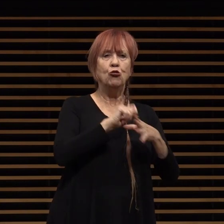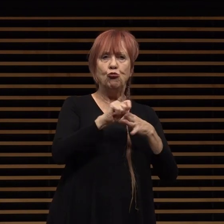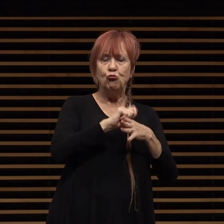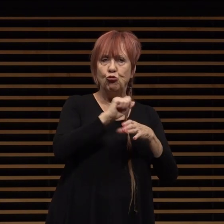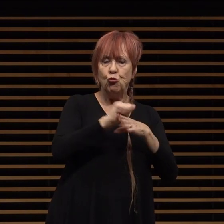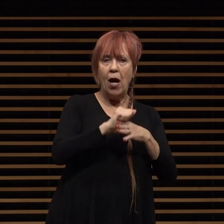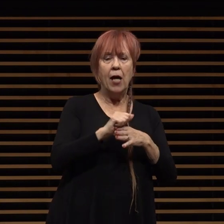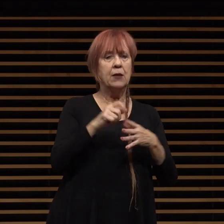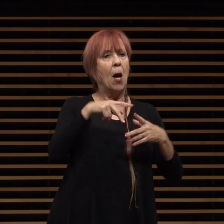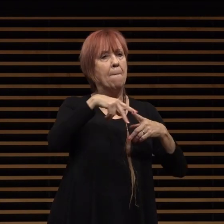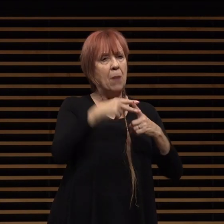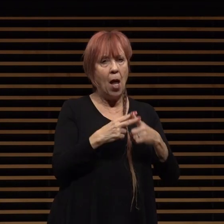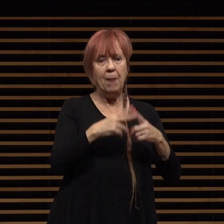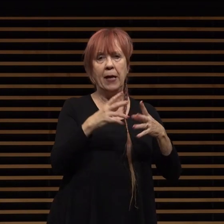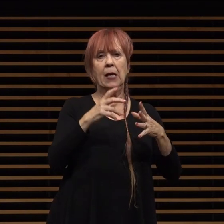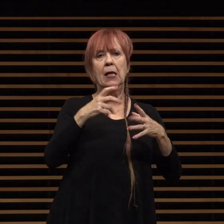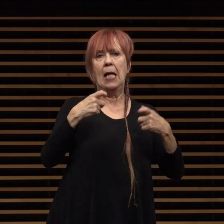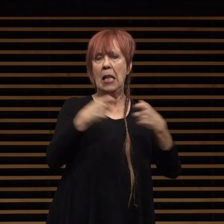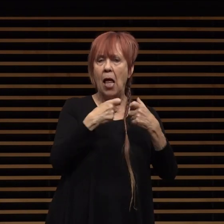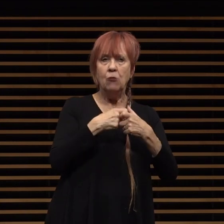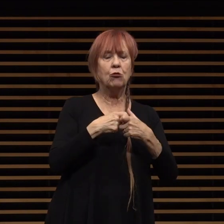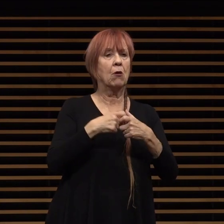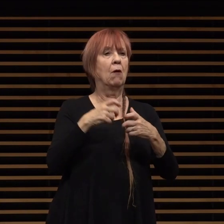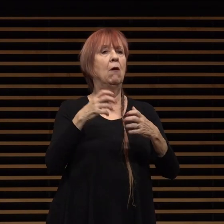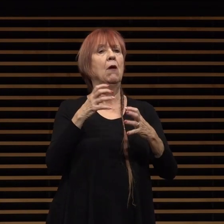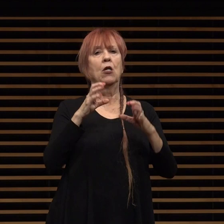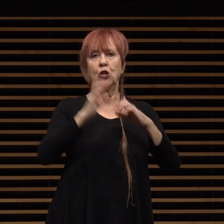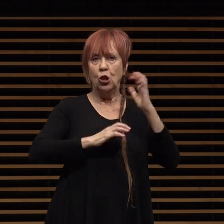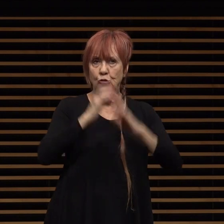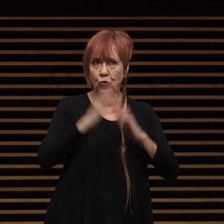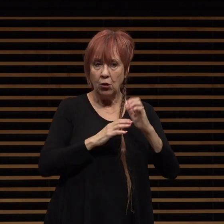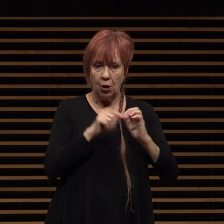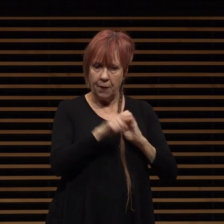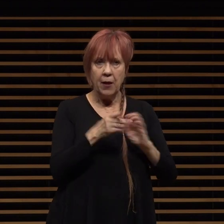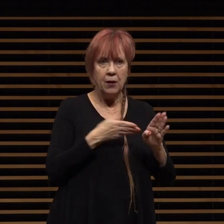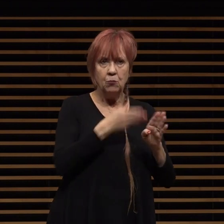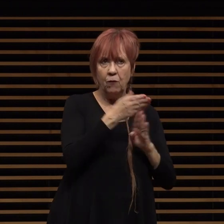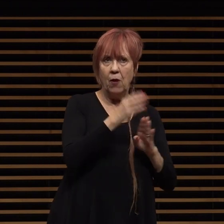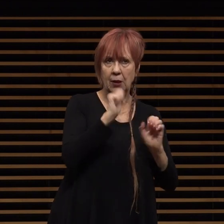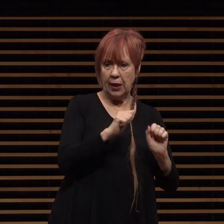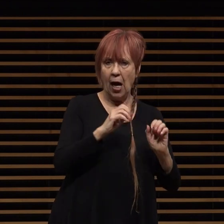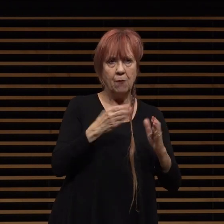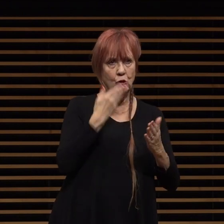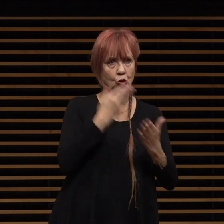work fields that can lead to rewarding